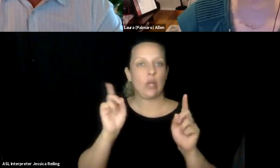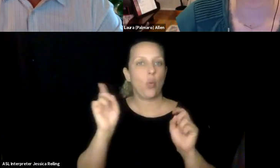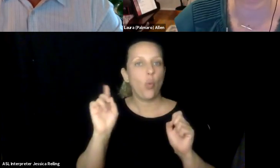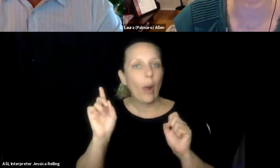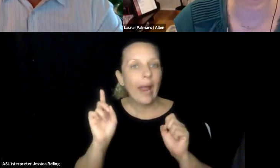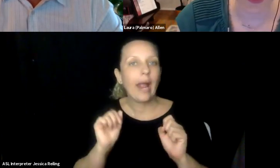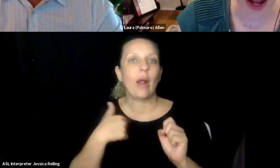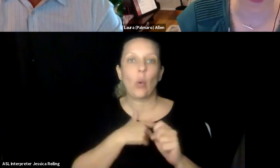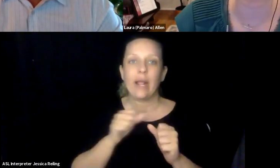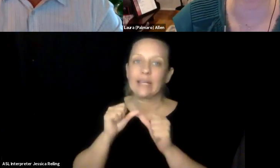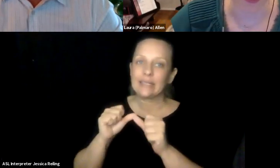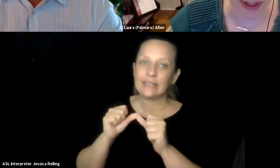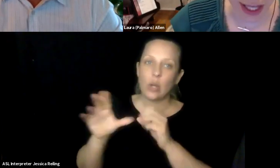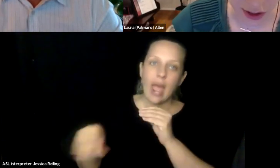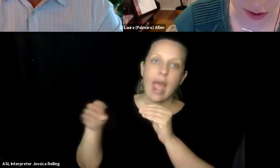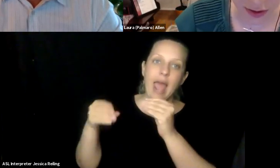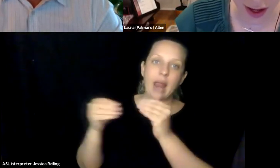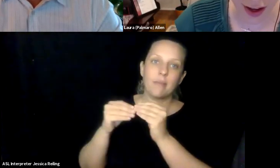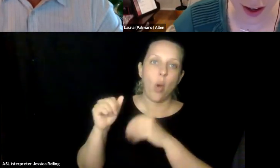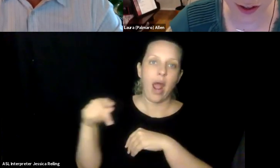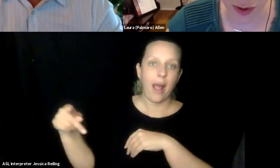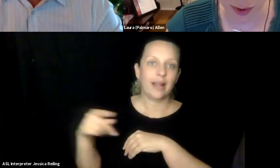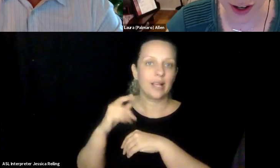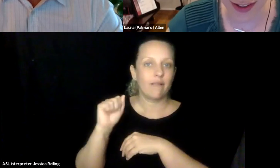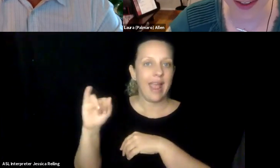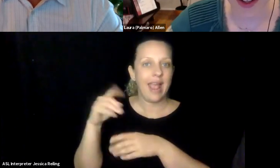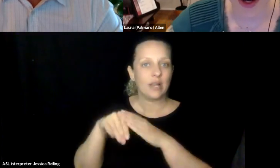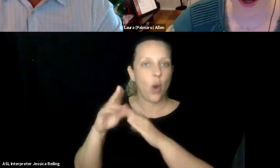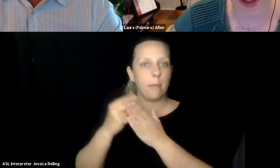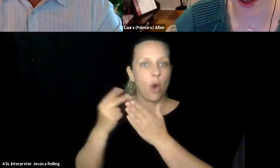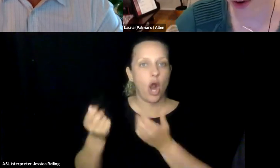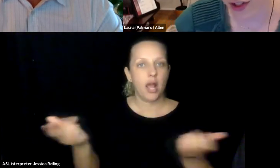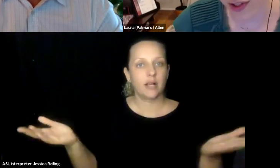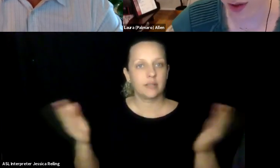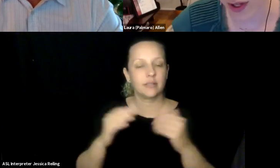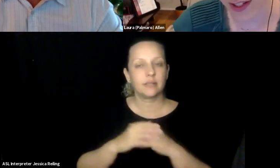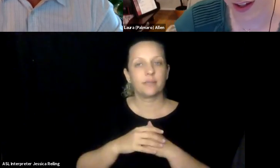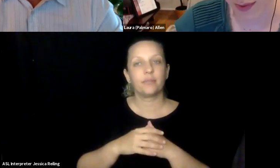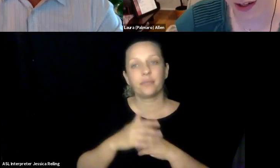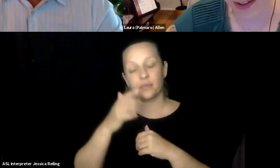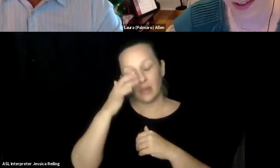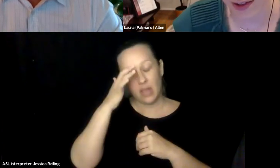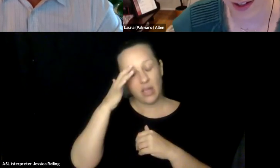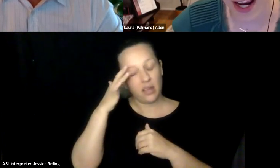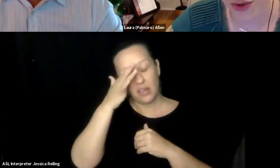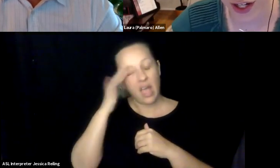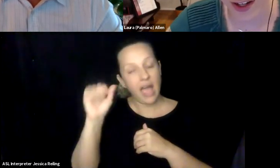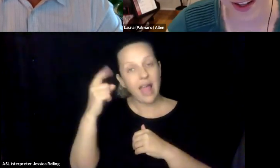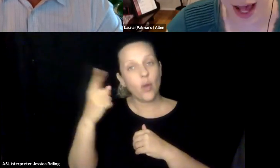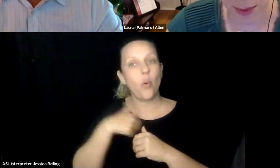providing automatically generated captions. So I think -- I'm really excited to see where we can continue adding more applications of AI into